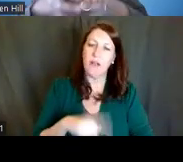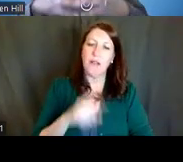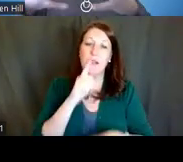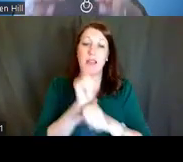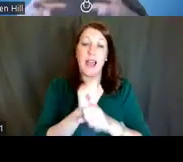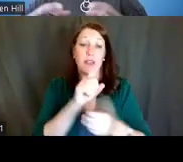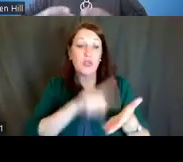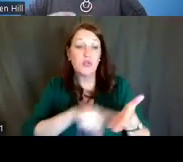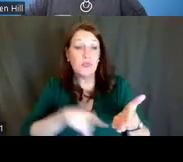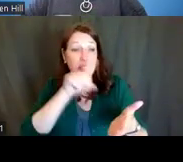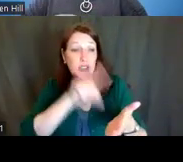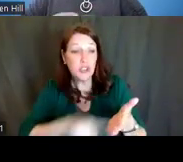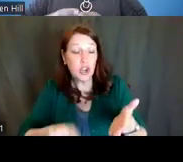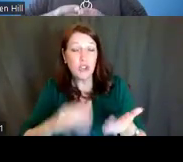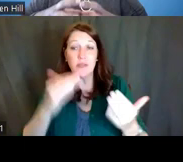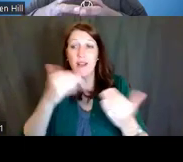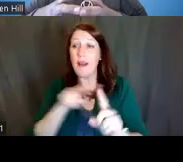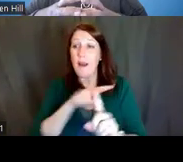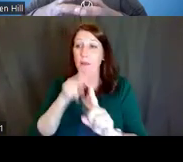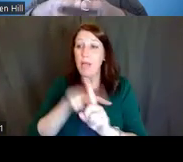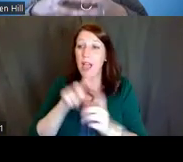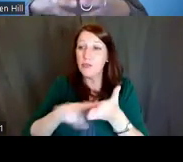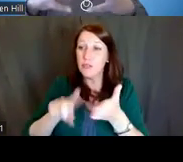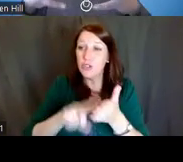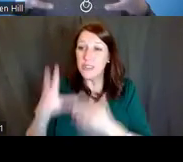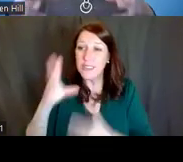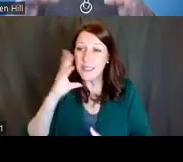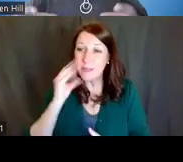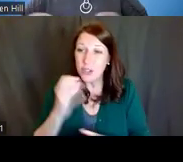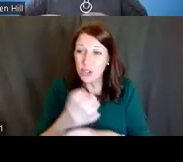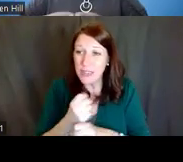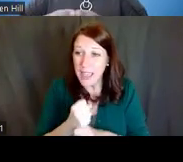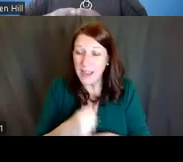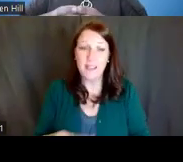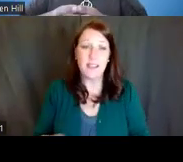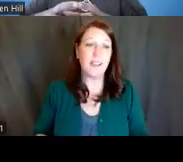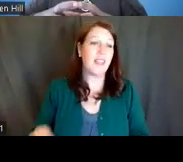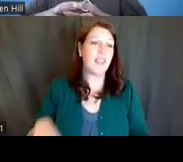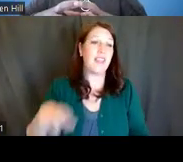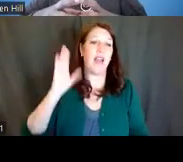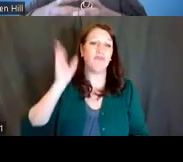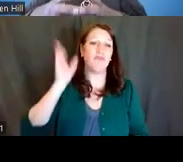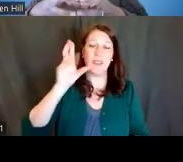the applied research you're getting, the didactics that you're proposing,